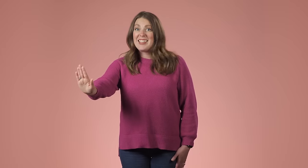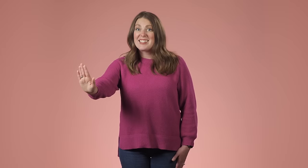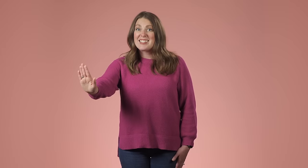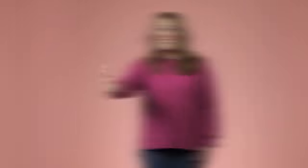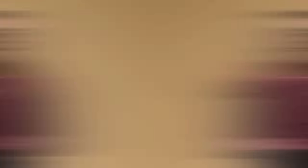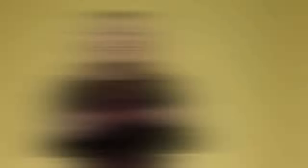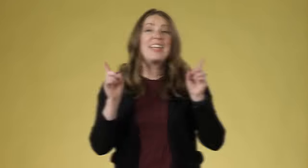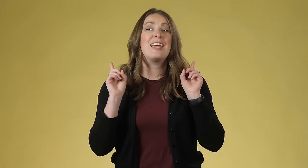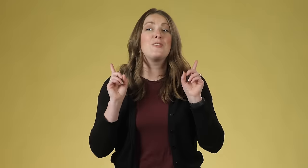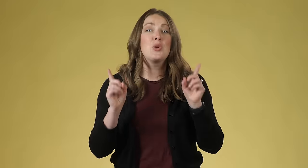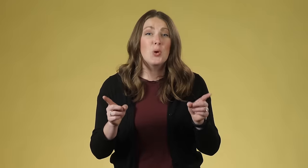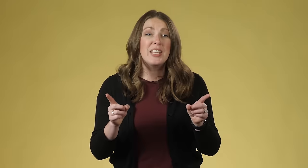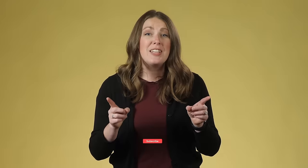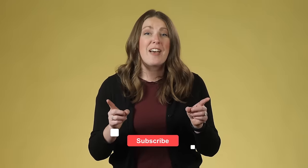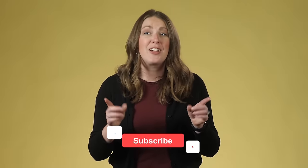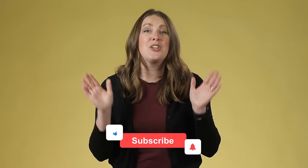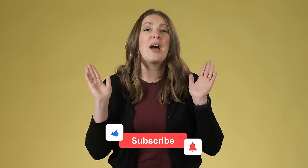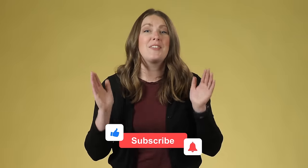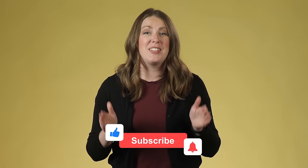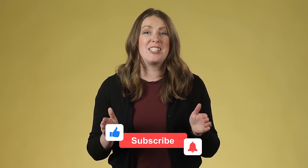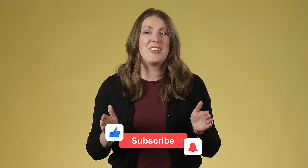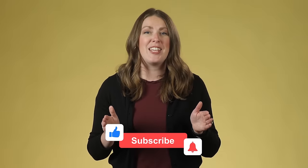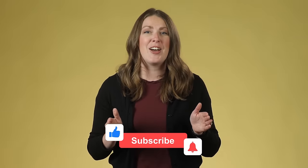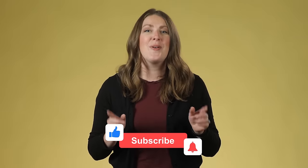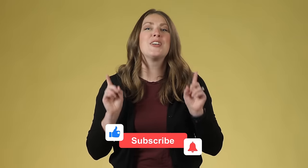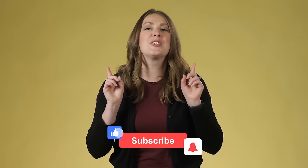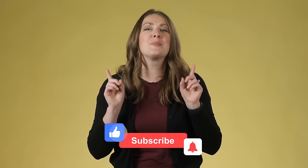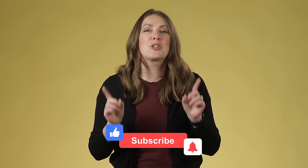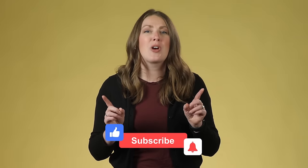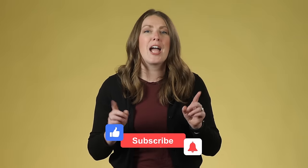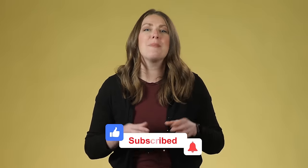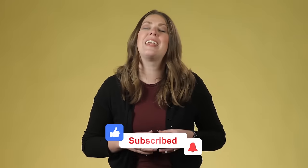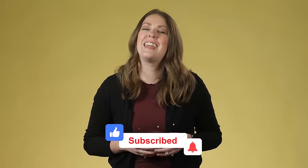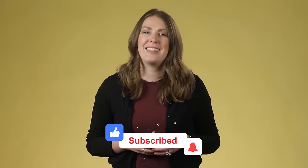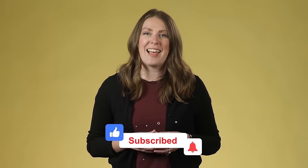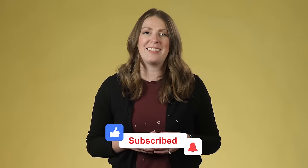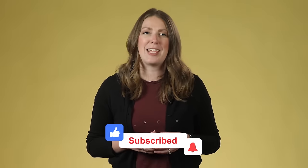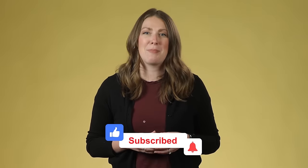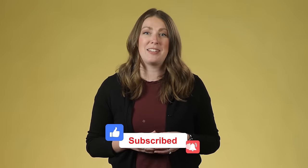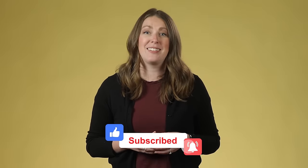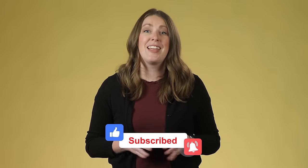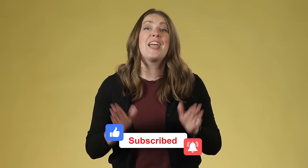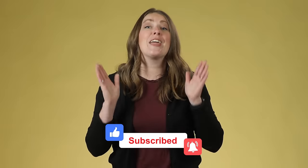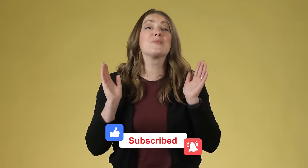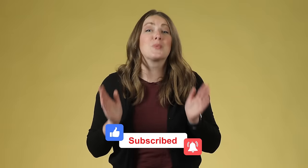'So-so, so-so', your hand is flipping back and forth 'so-so.'